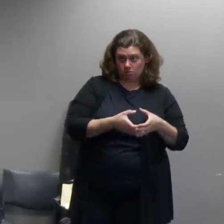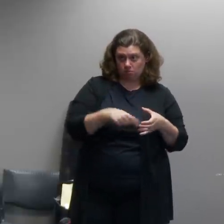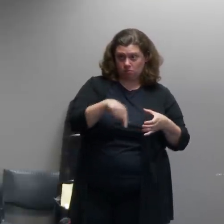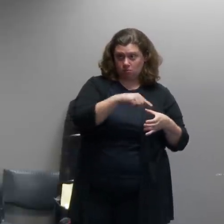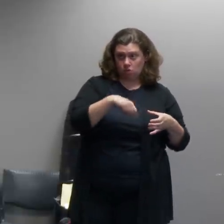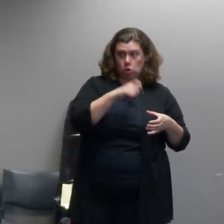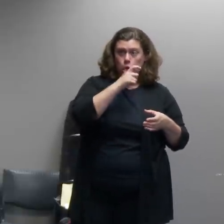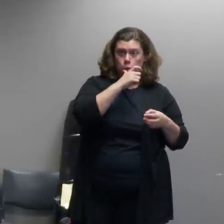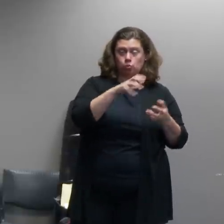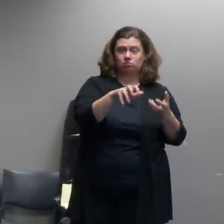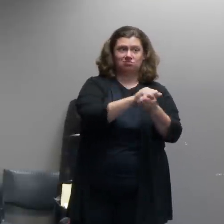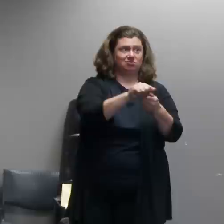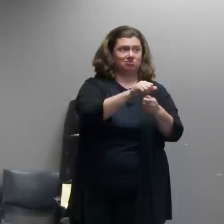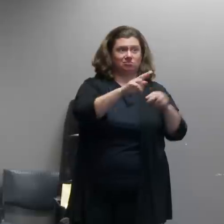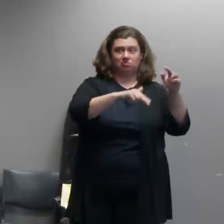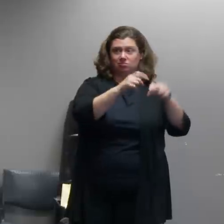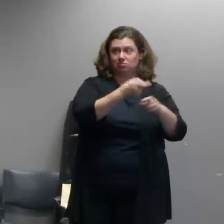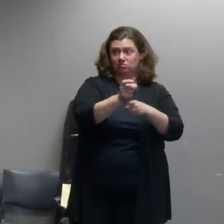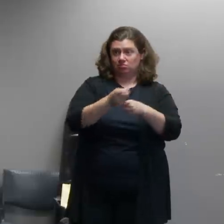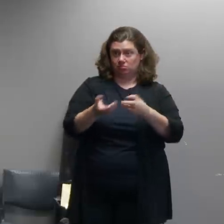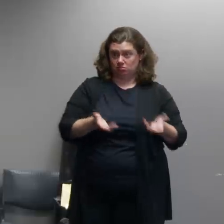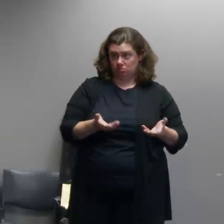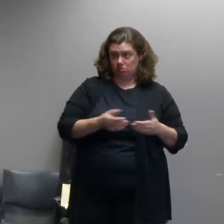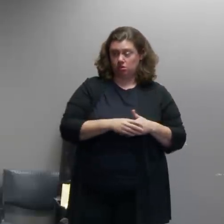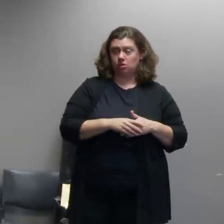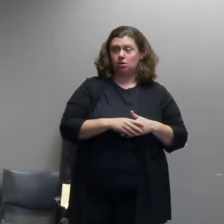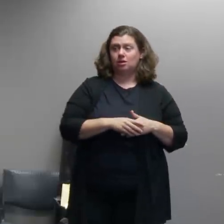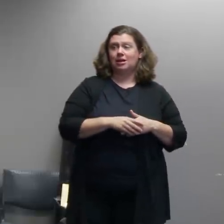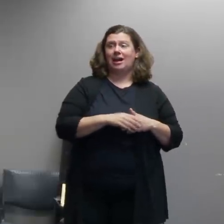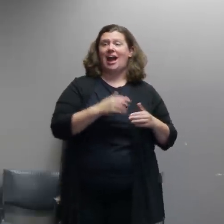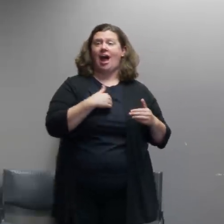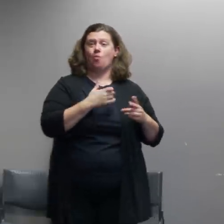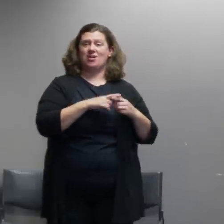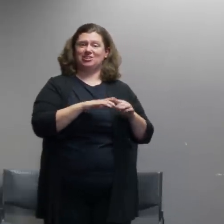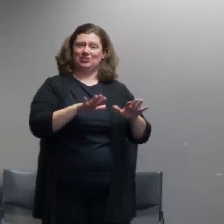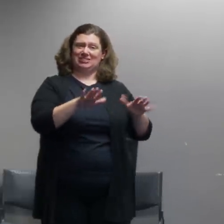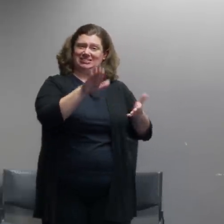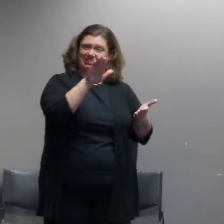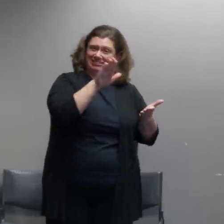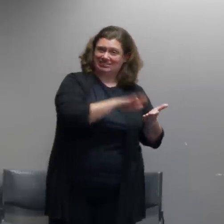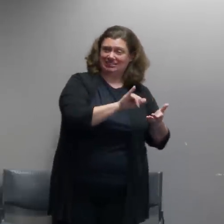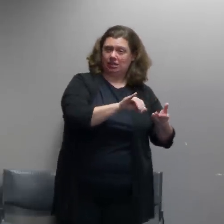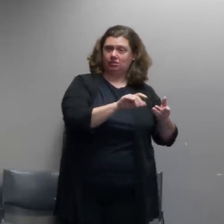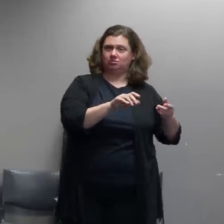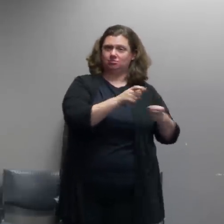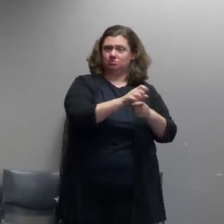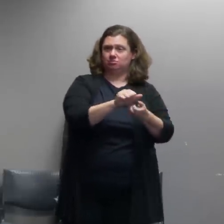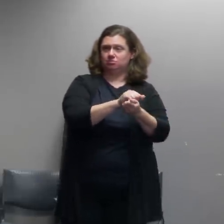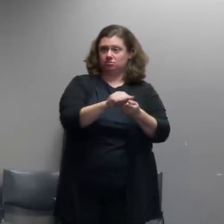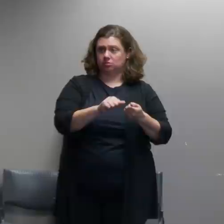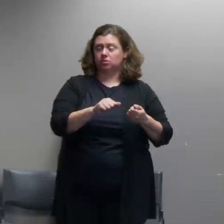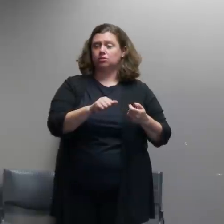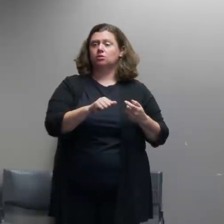out here and then what have we done to de-escalate the second part of that's going to be a lot longer i tried to cover a lot of that in